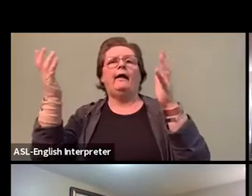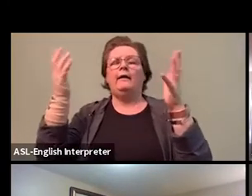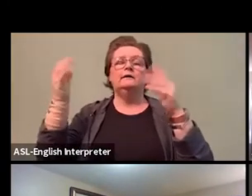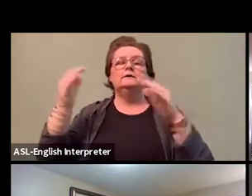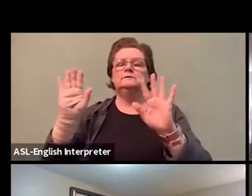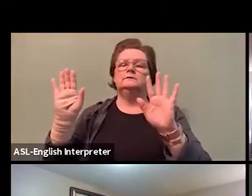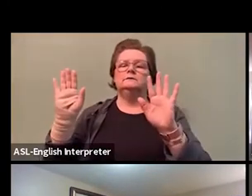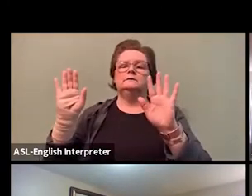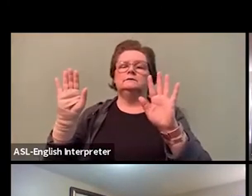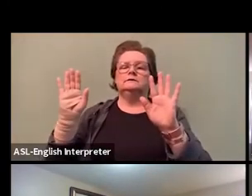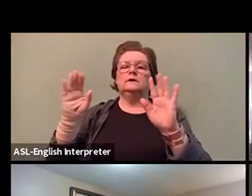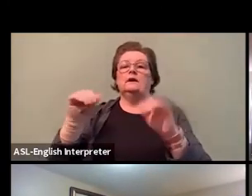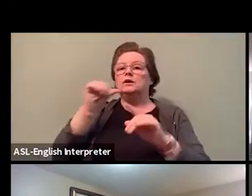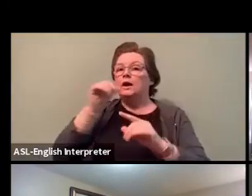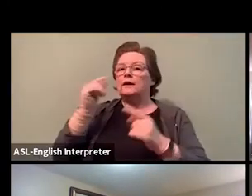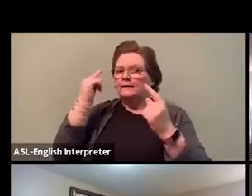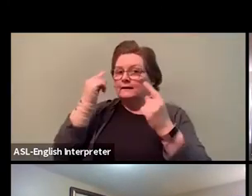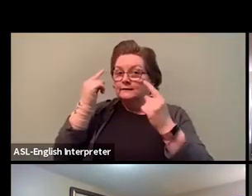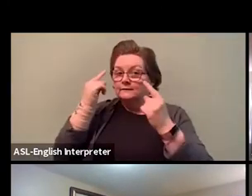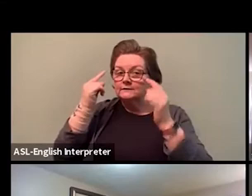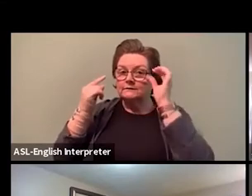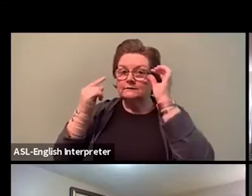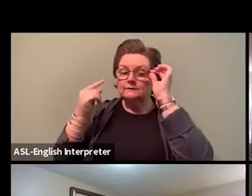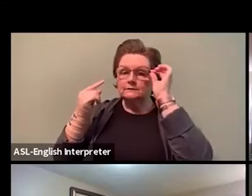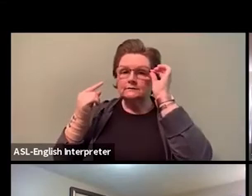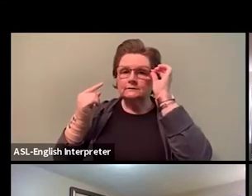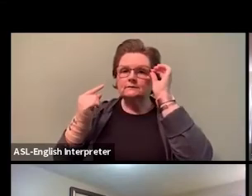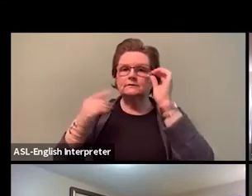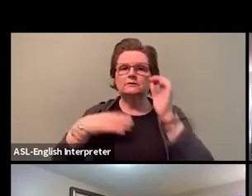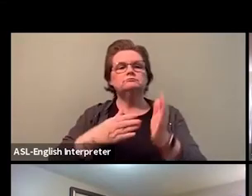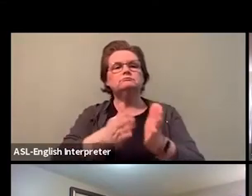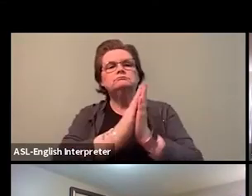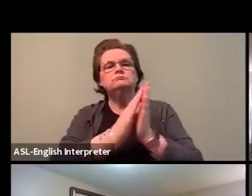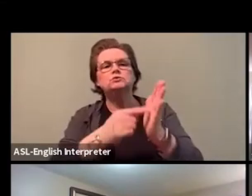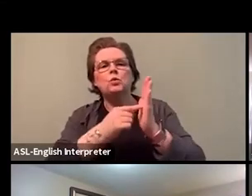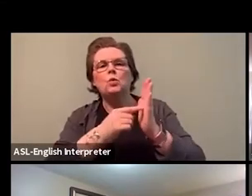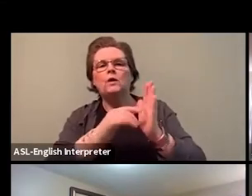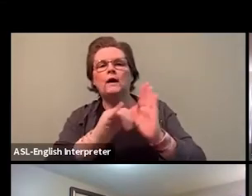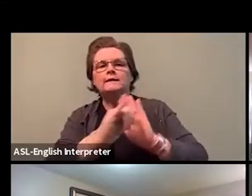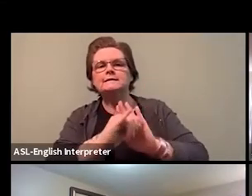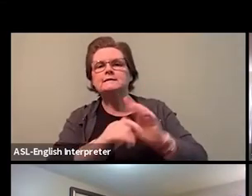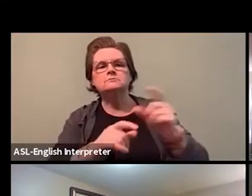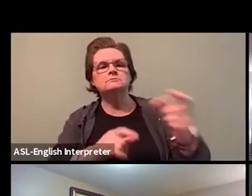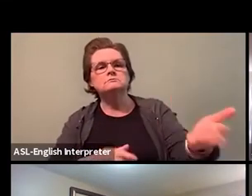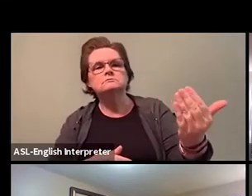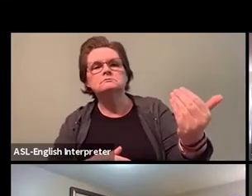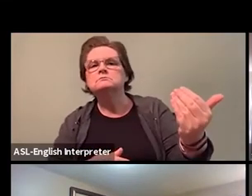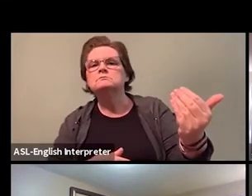that addressing carding and the racial profiling was significant enough, right?